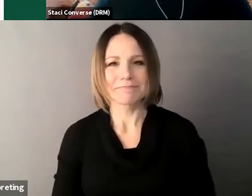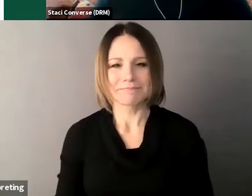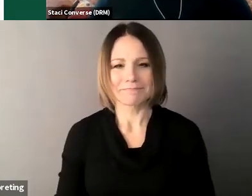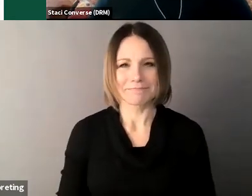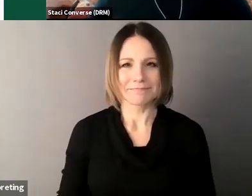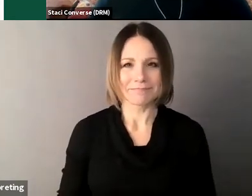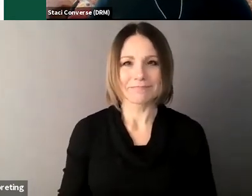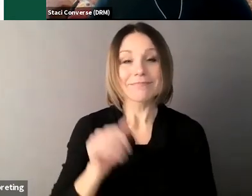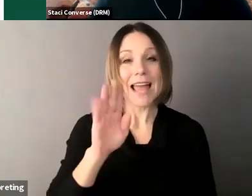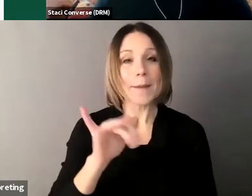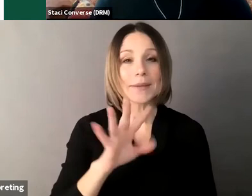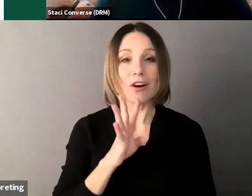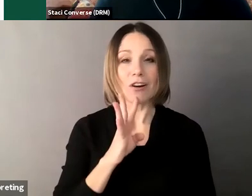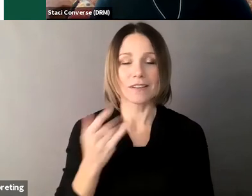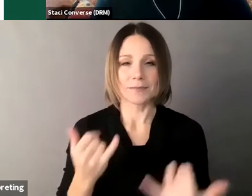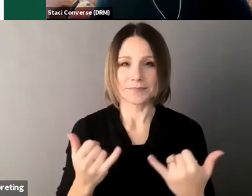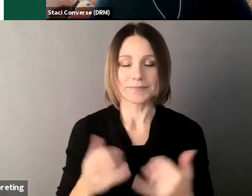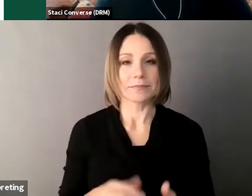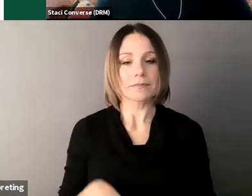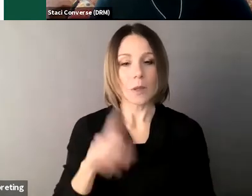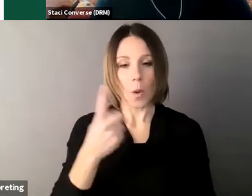this is Abby so there was one question that already came up